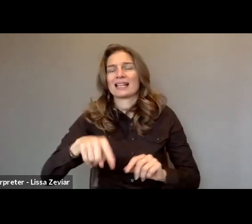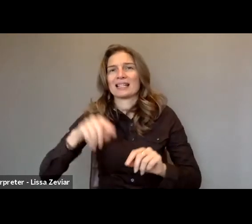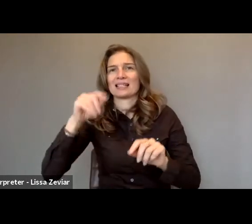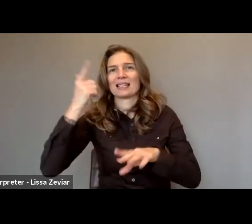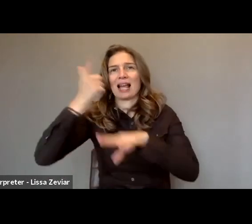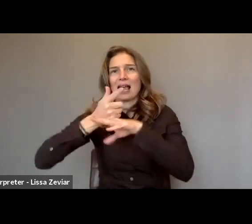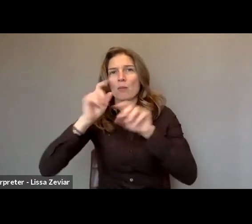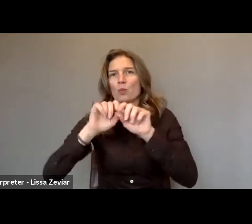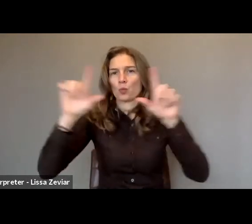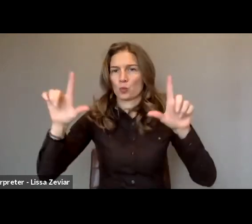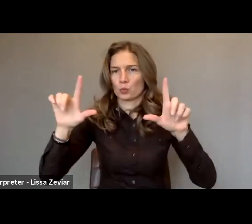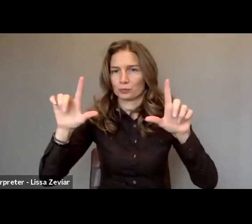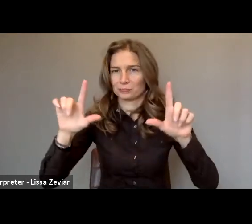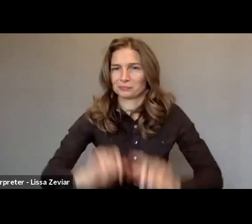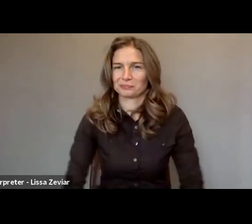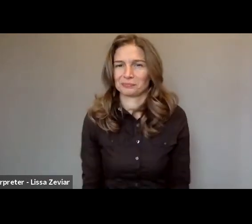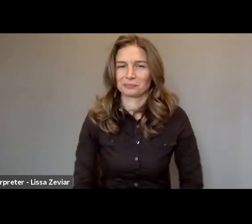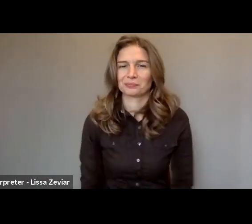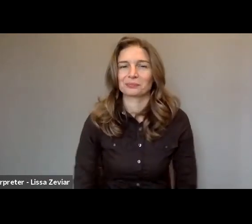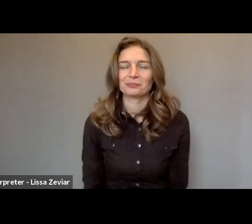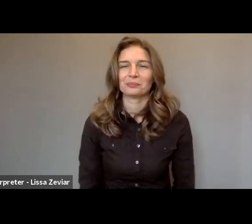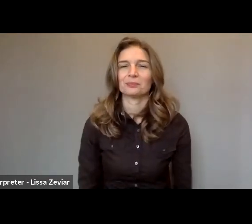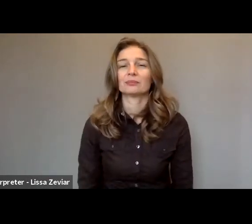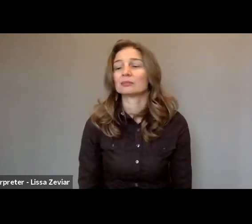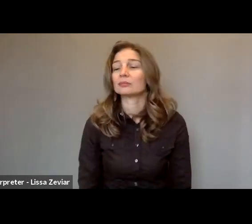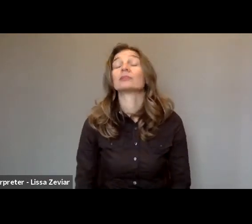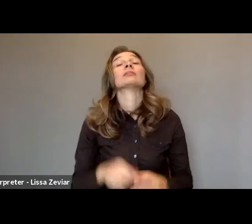Please specify which speaker you’d like to address your question.